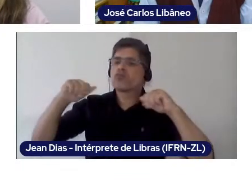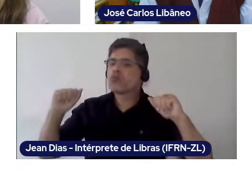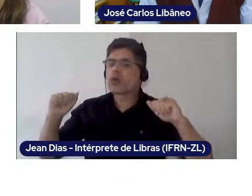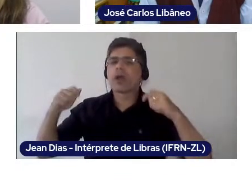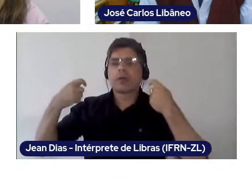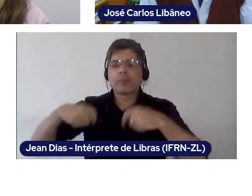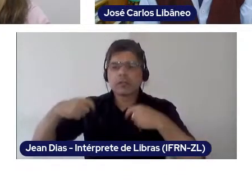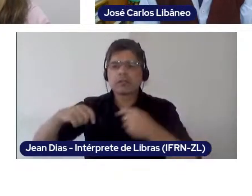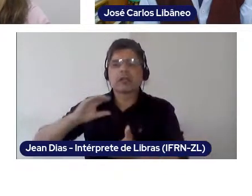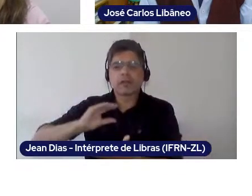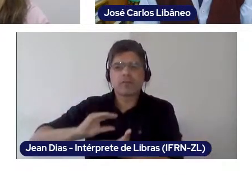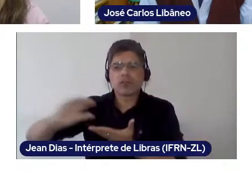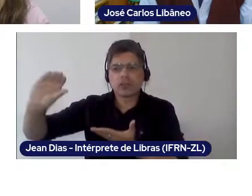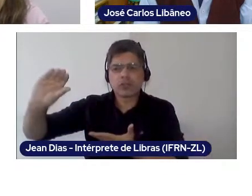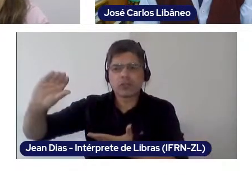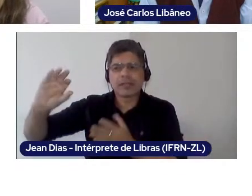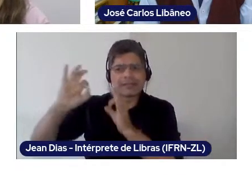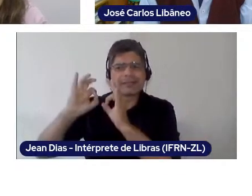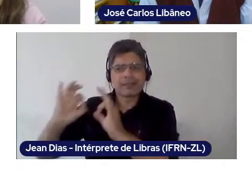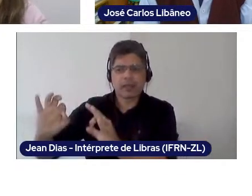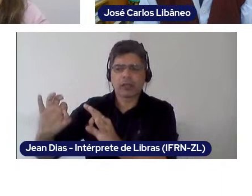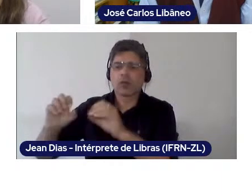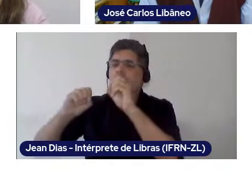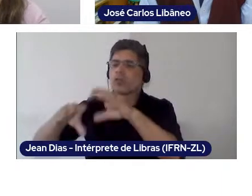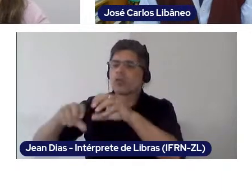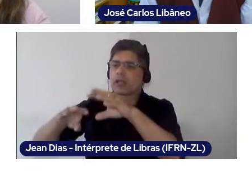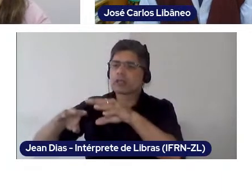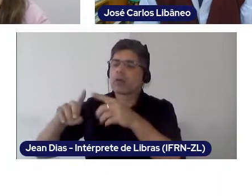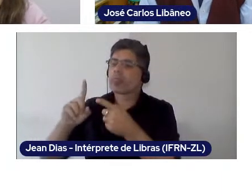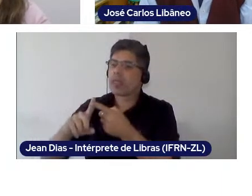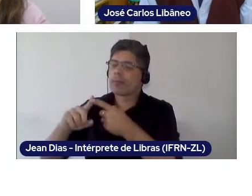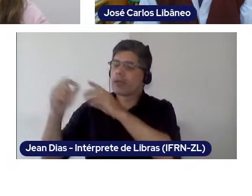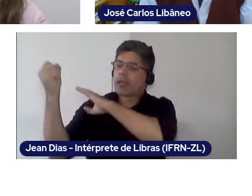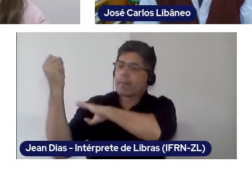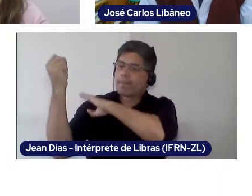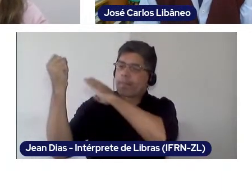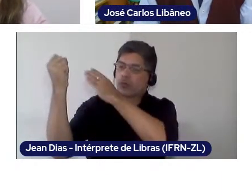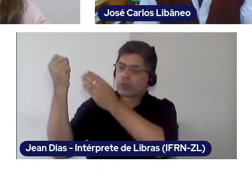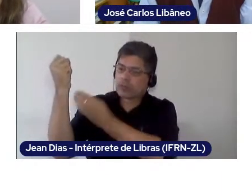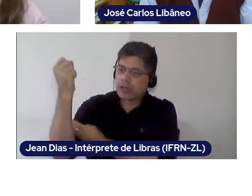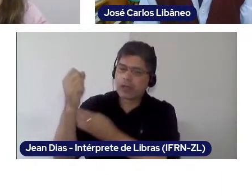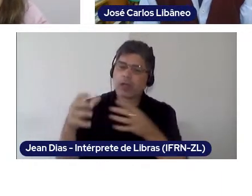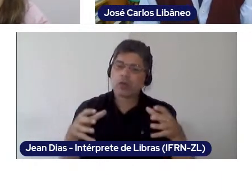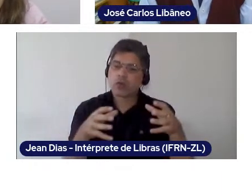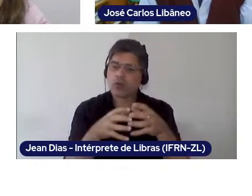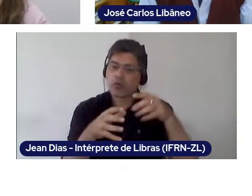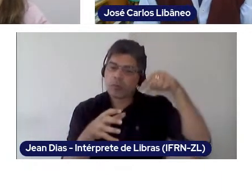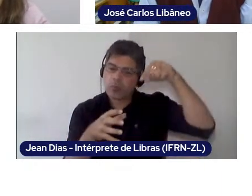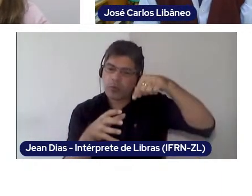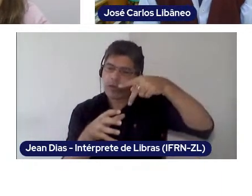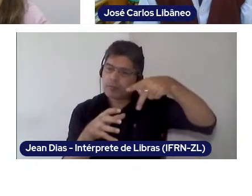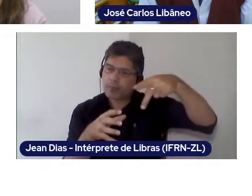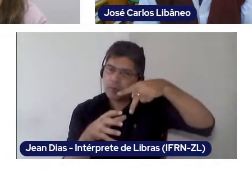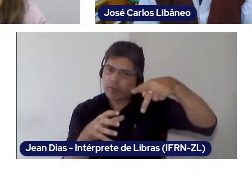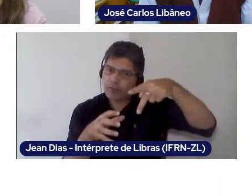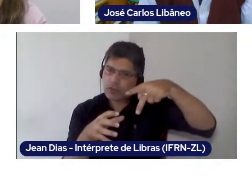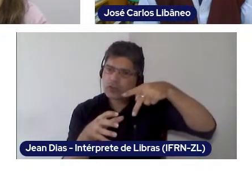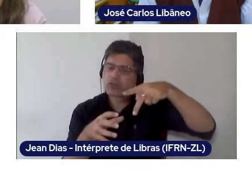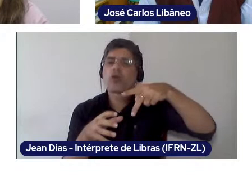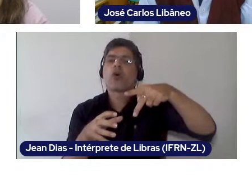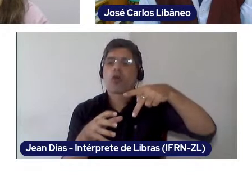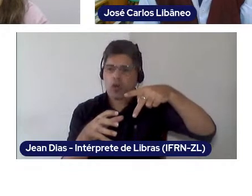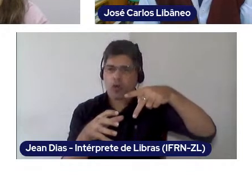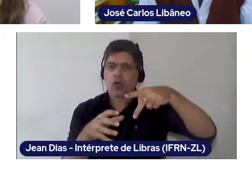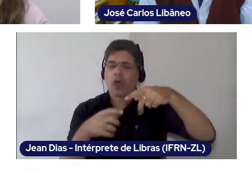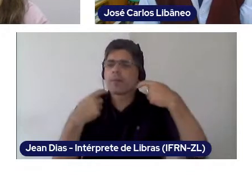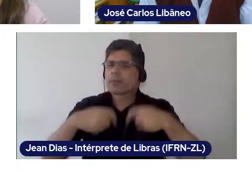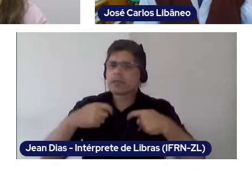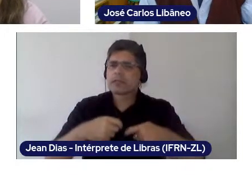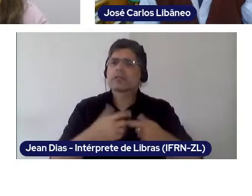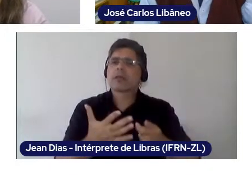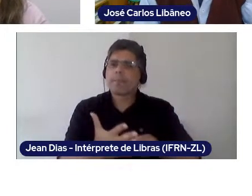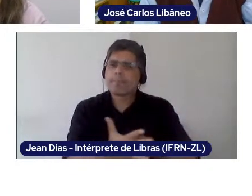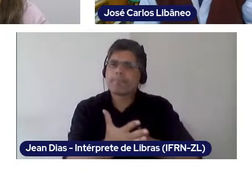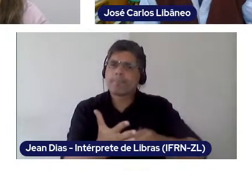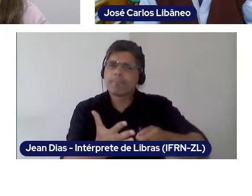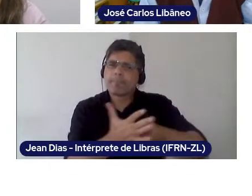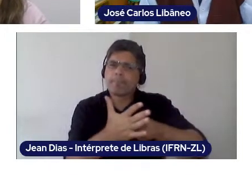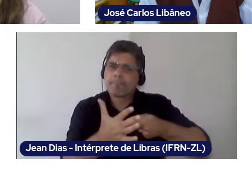it needs to empower its educators and to have pedagogical charge. We need to put the pedagogical matter at the forefront in the educational debate.